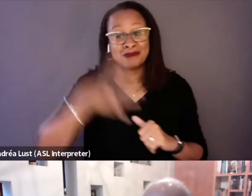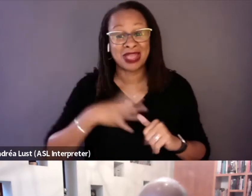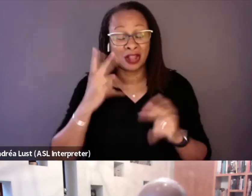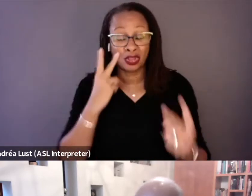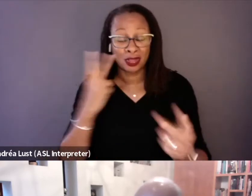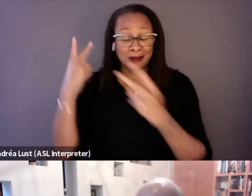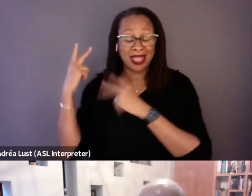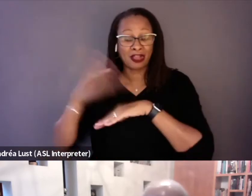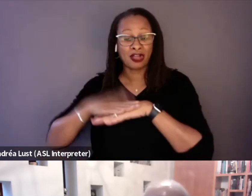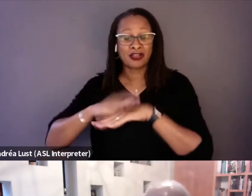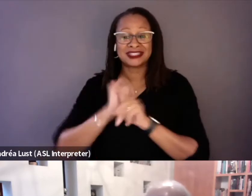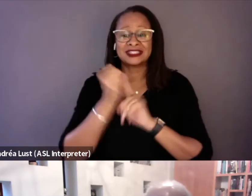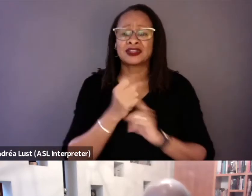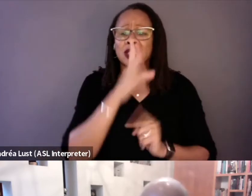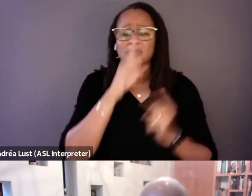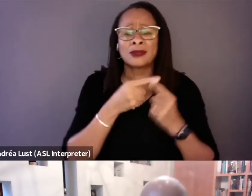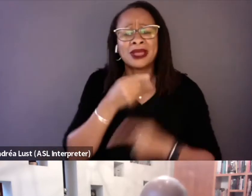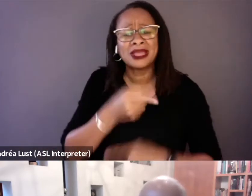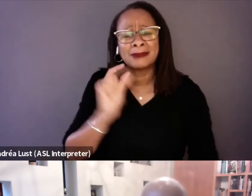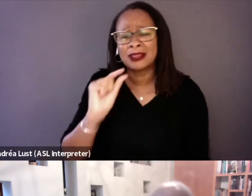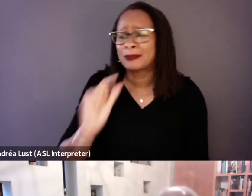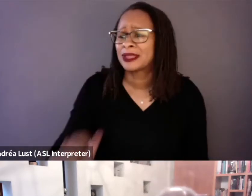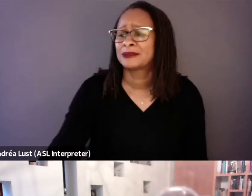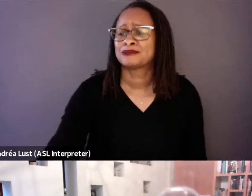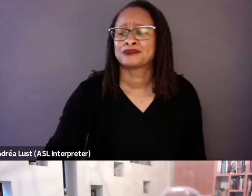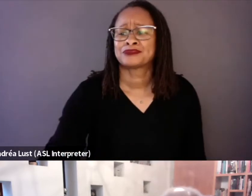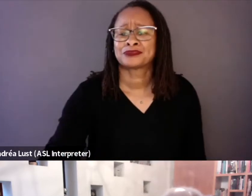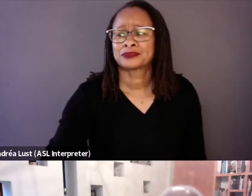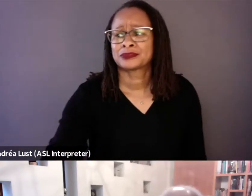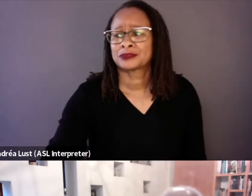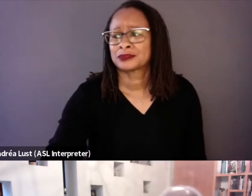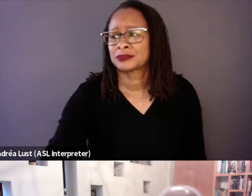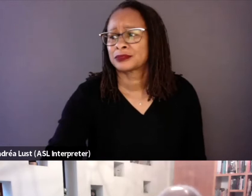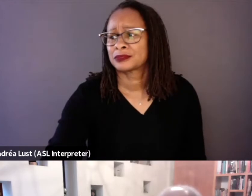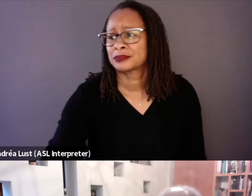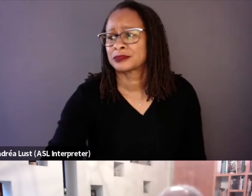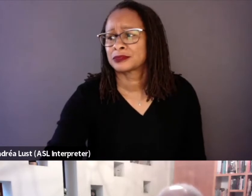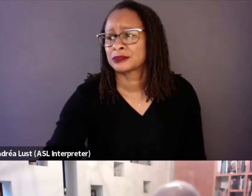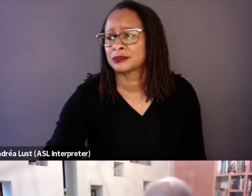Talk about him a little bit. Yeah. I'll talk first 'cause I can remember him,